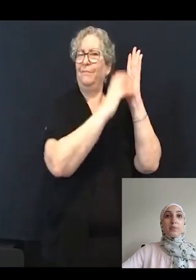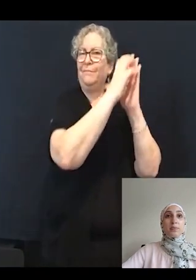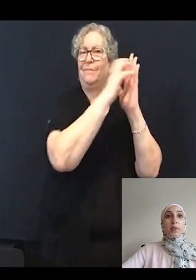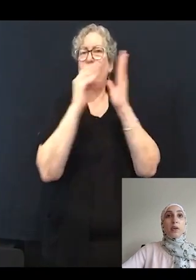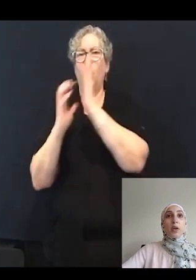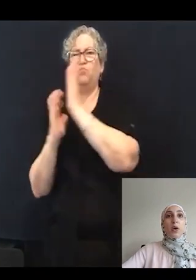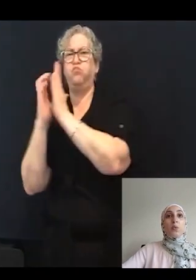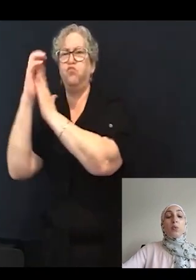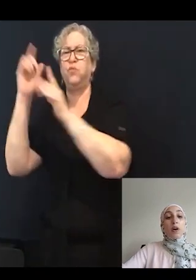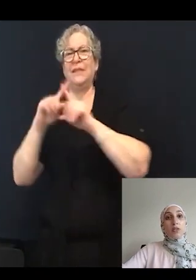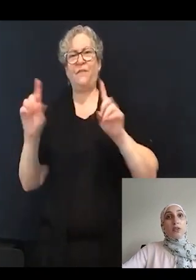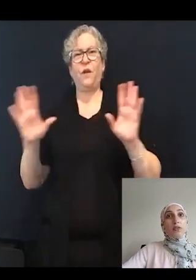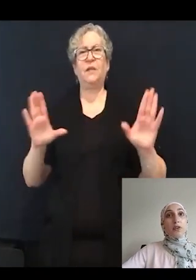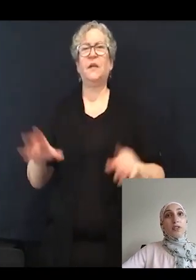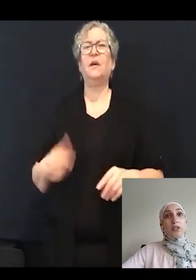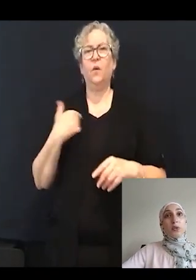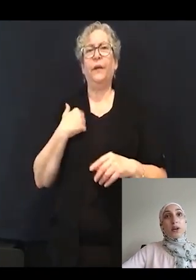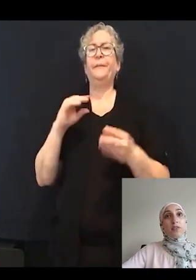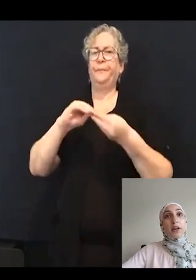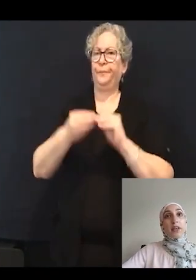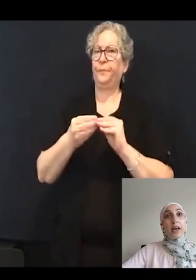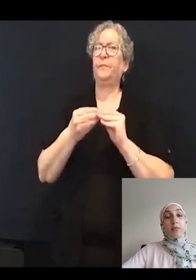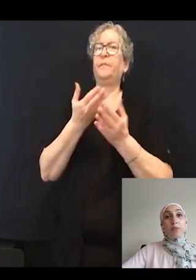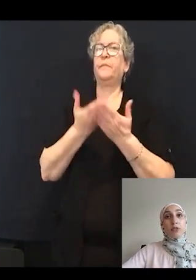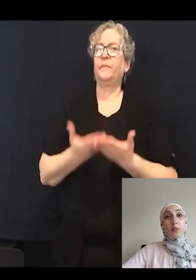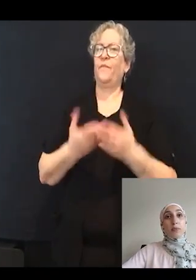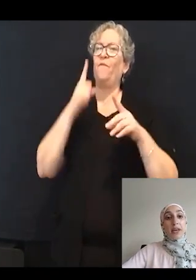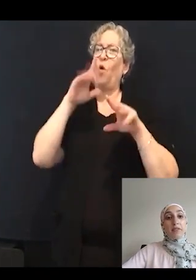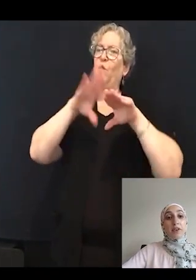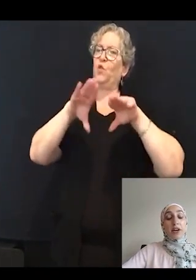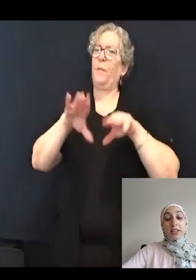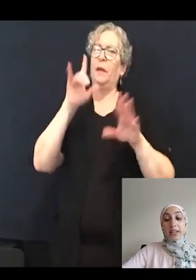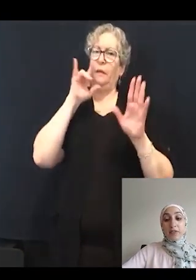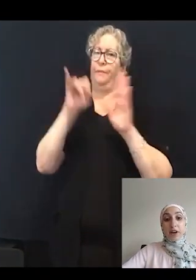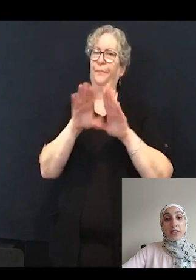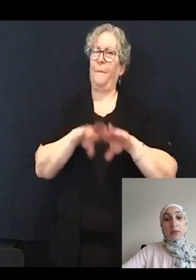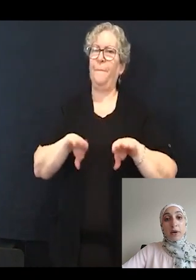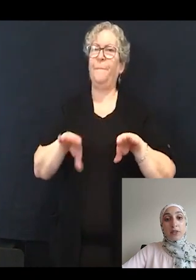We were also the first to quantify the abnormal swimming behavior and identify that the MYO7A mutants have